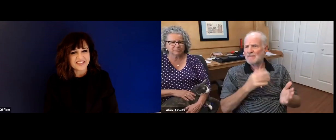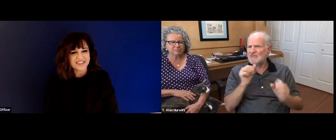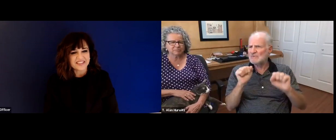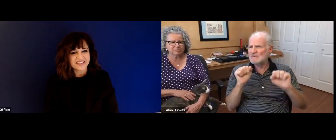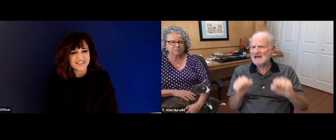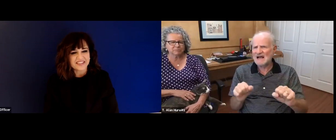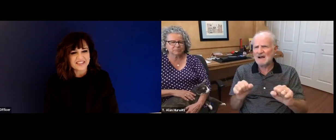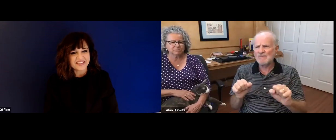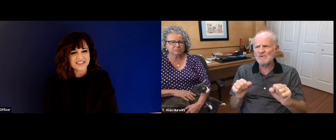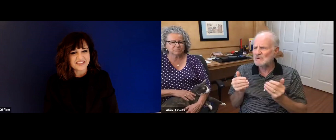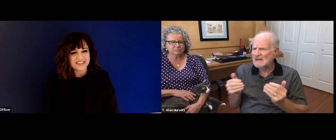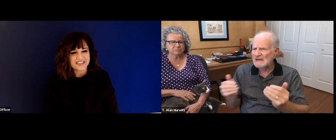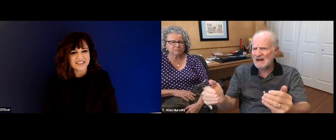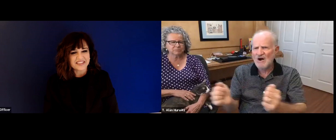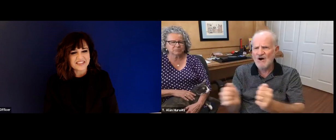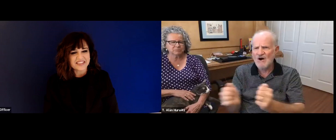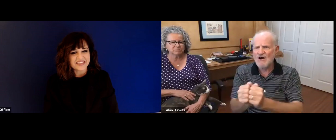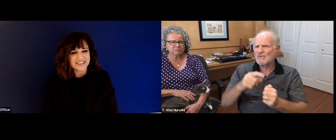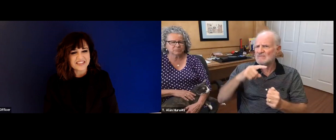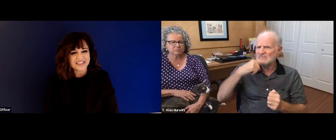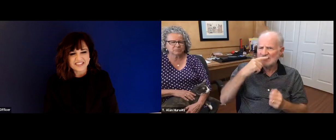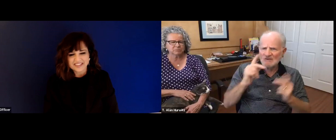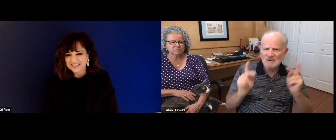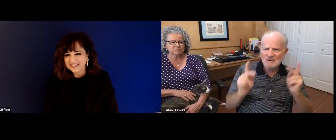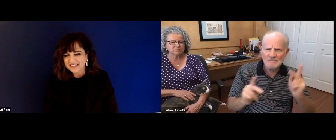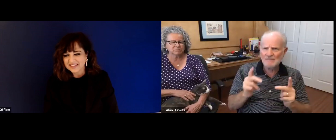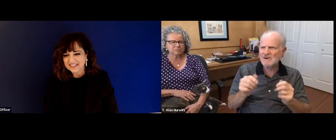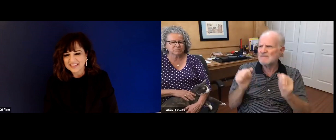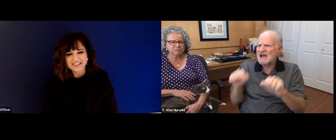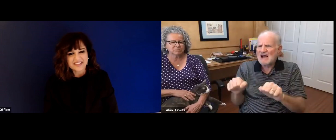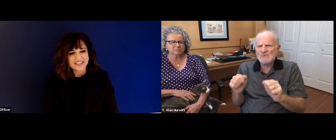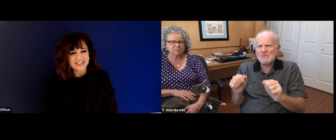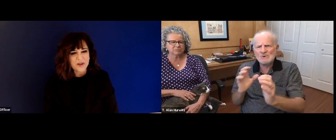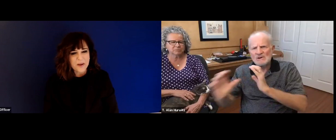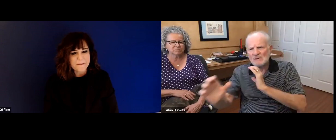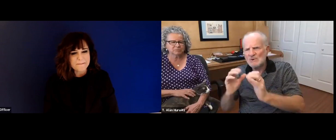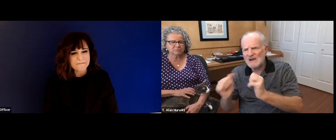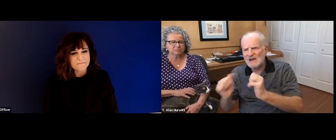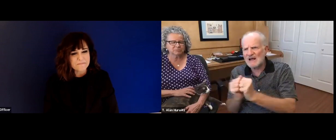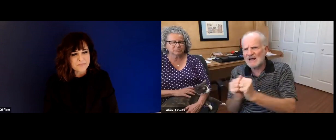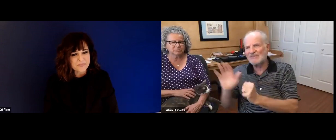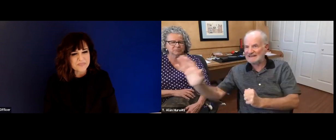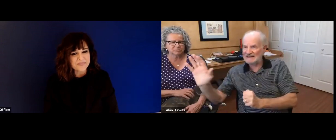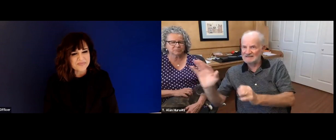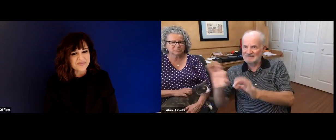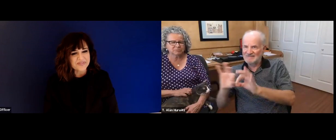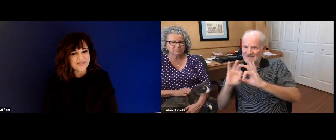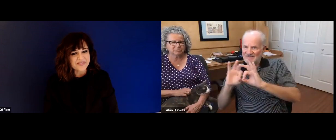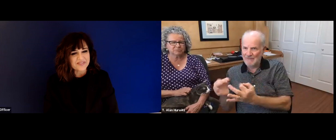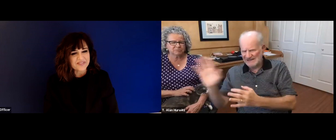educated in that setting. And she talked it over with my father. And my father also recognized that my mother had